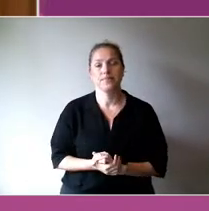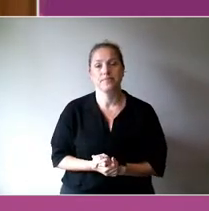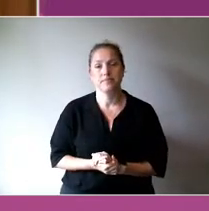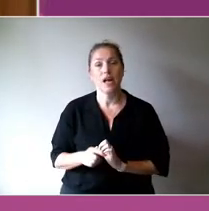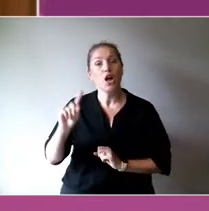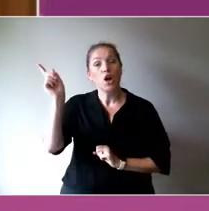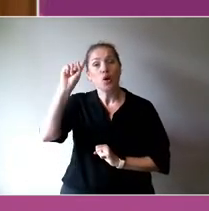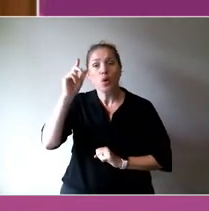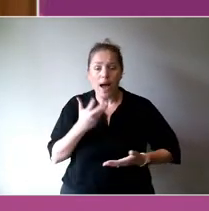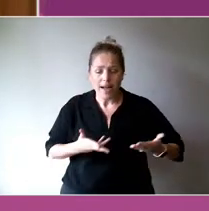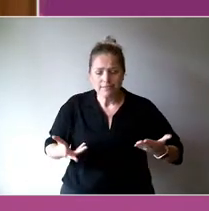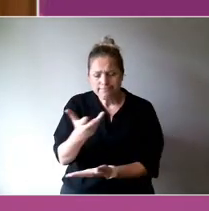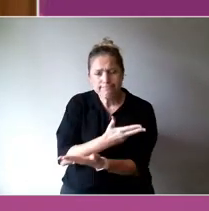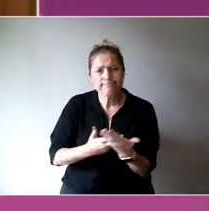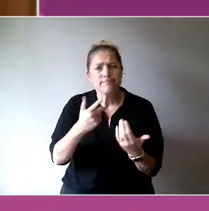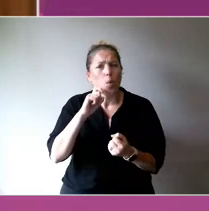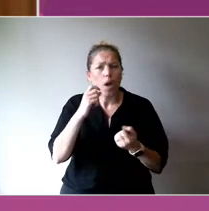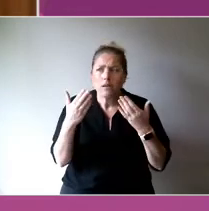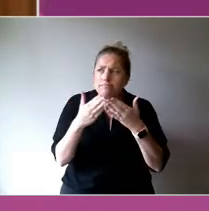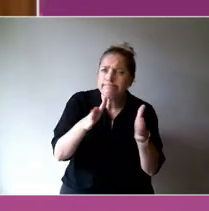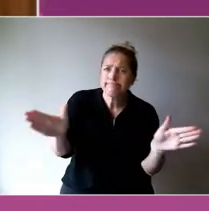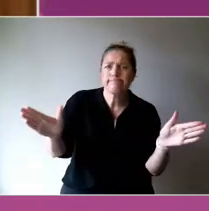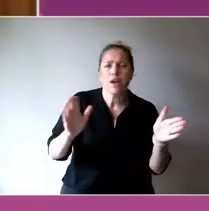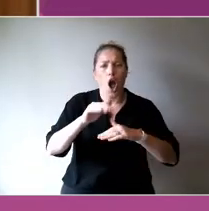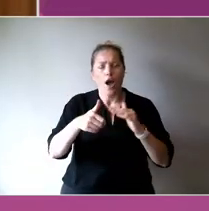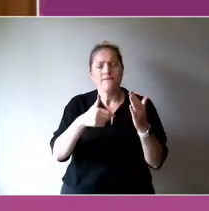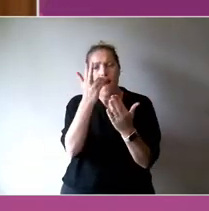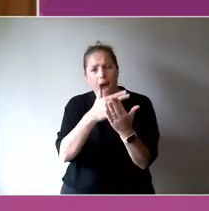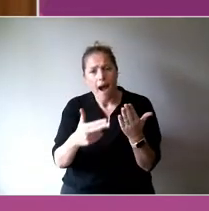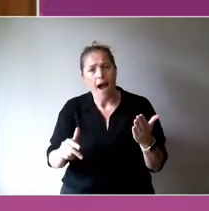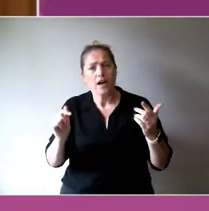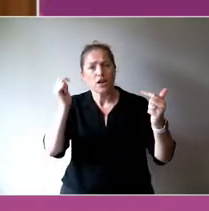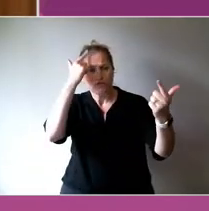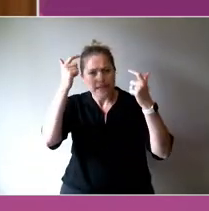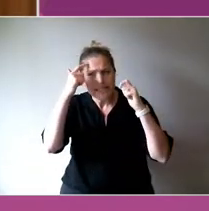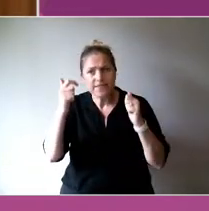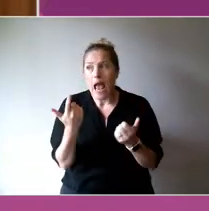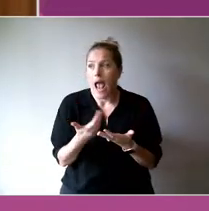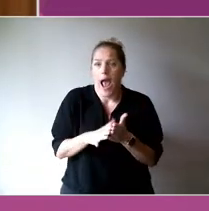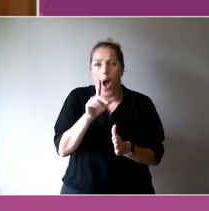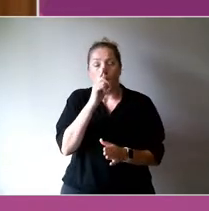embed arts and creativity in programs to support mental health and wellbeing.